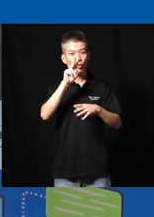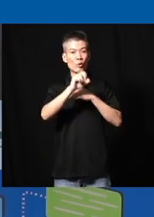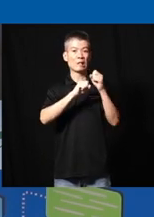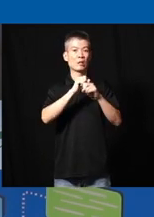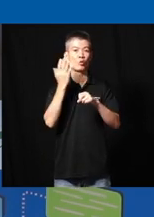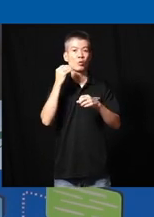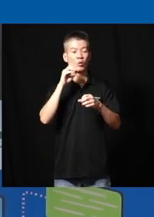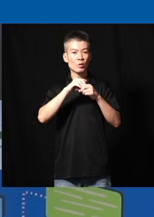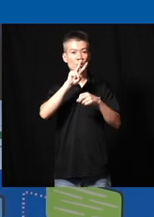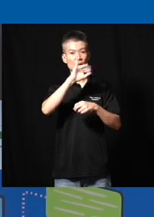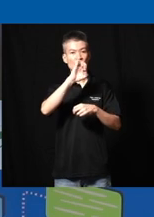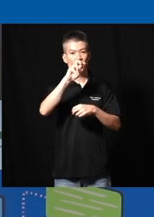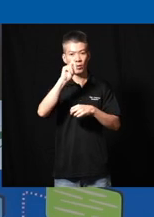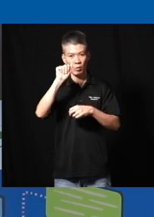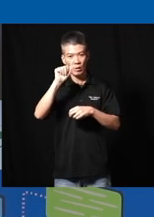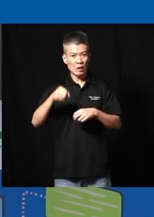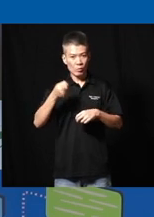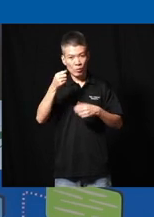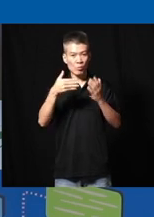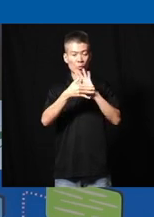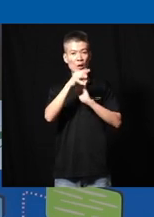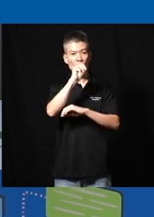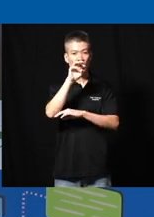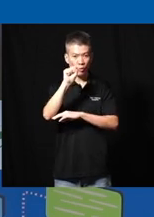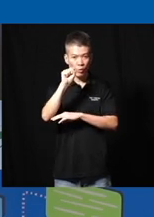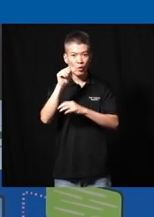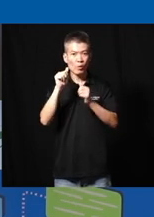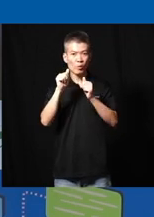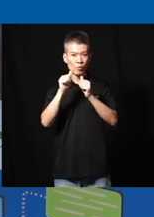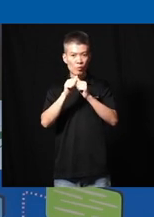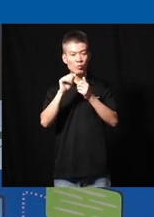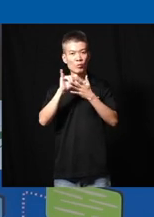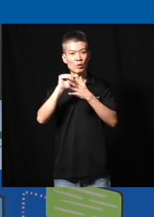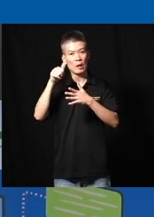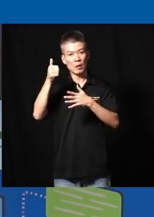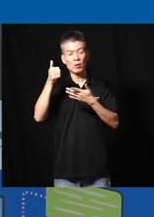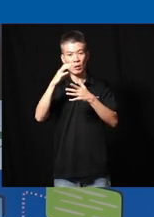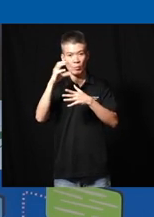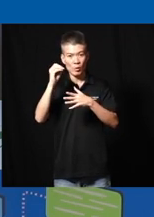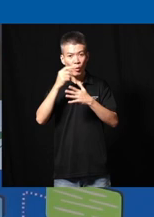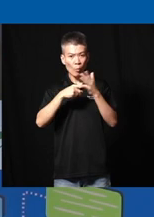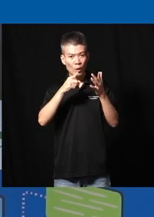in Vienna it spor sponsored by Microsoft together with GCU ICT what they do and this also reflects